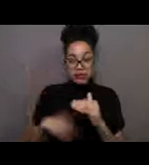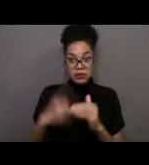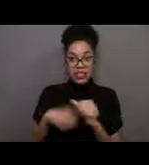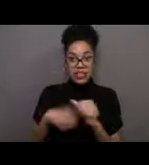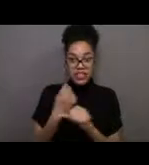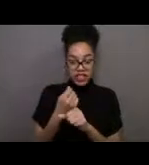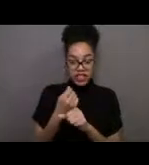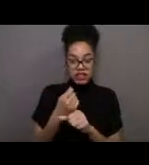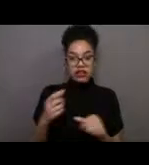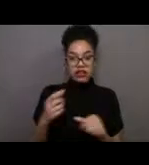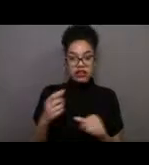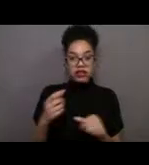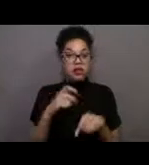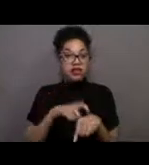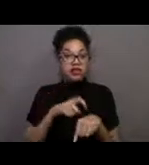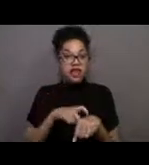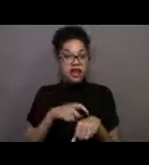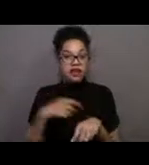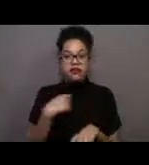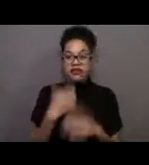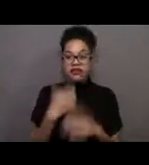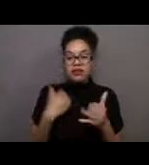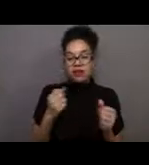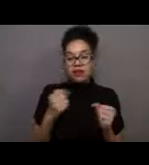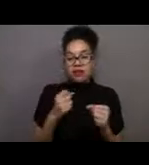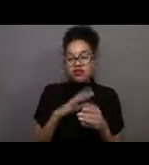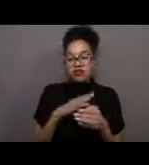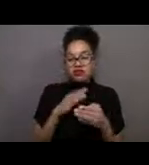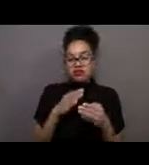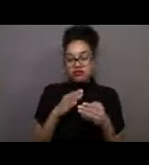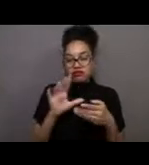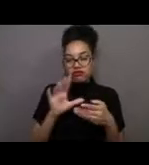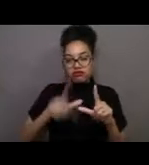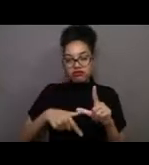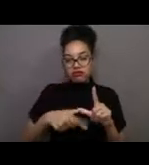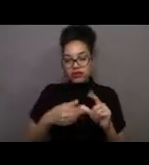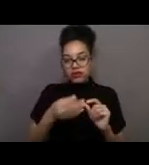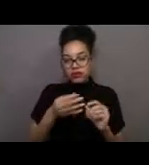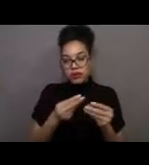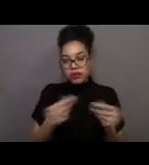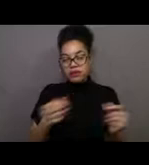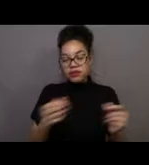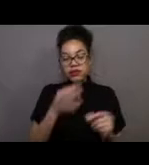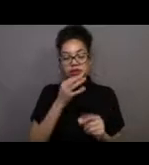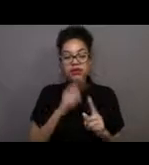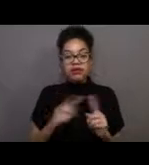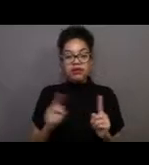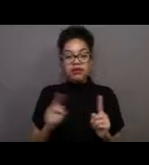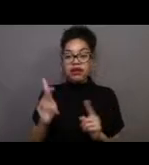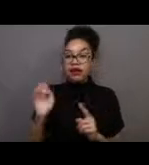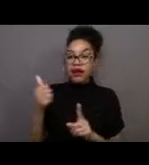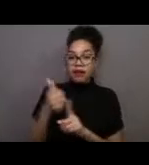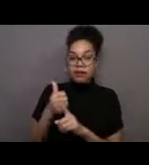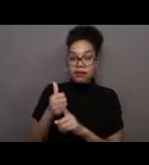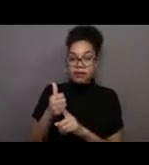which we're just now kind of coming to an end to, a lot of energy surges through the ocean and can rip up that entire forest